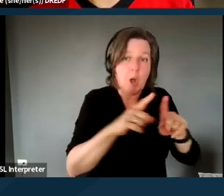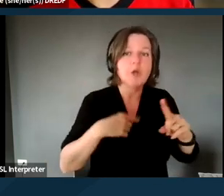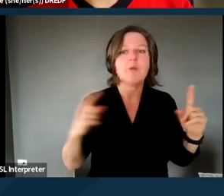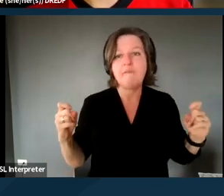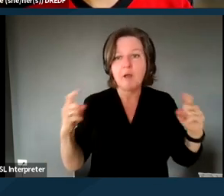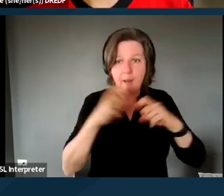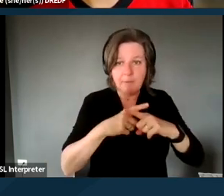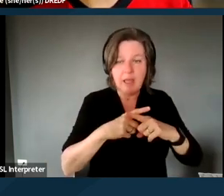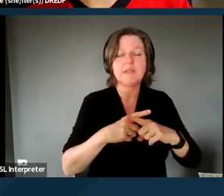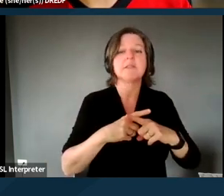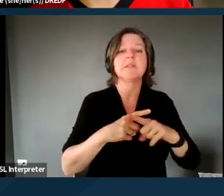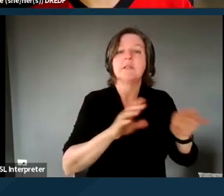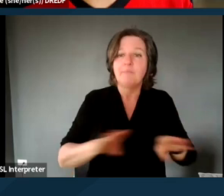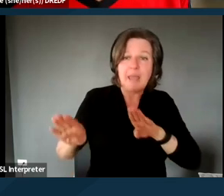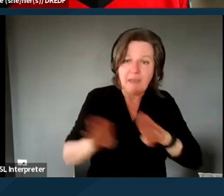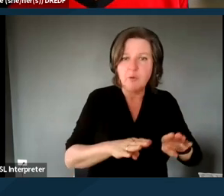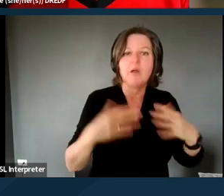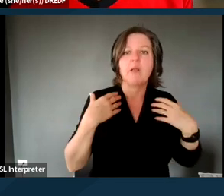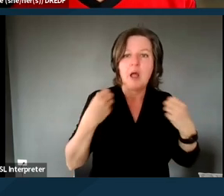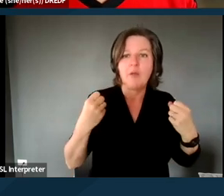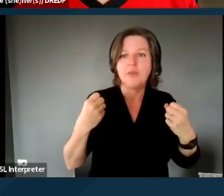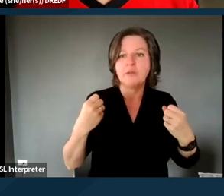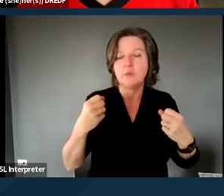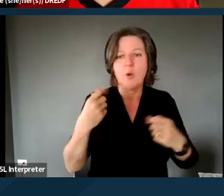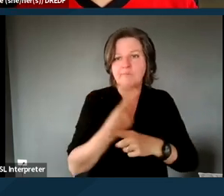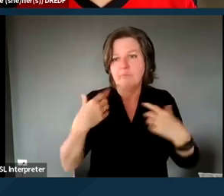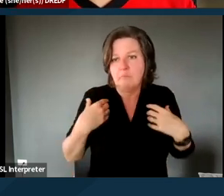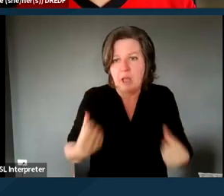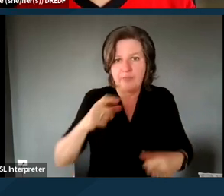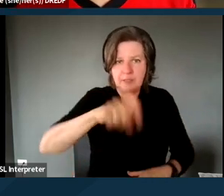If your client is in those categories, they,